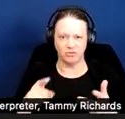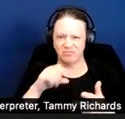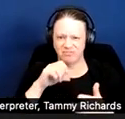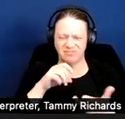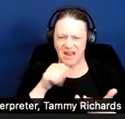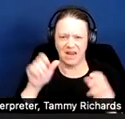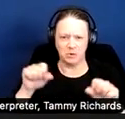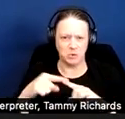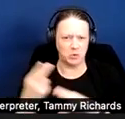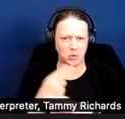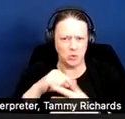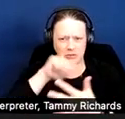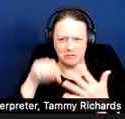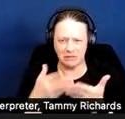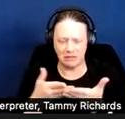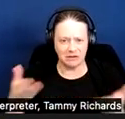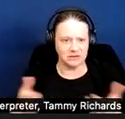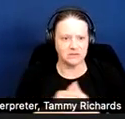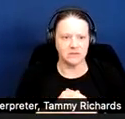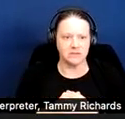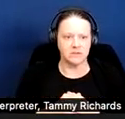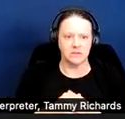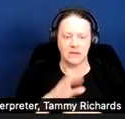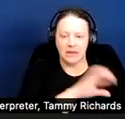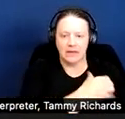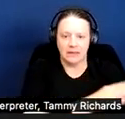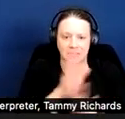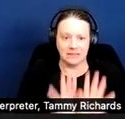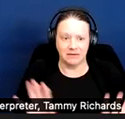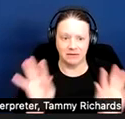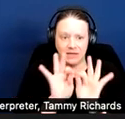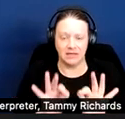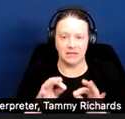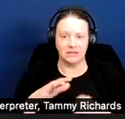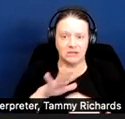Clinically significant distress or impairment in social, occupational, or other important